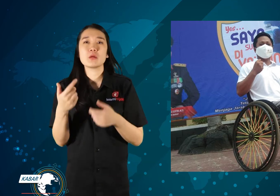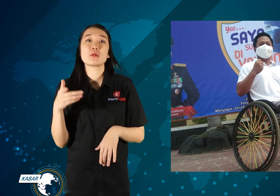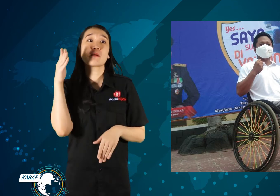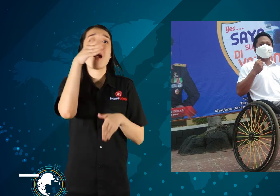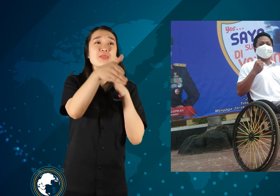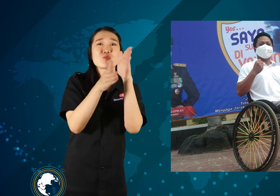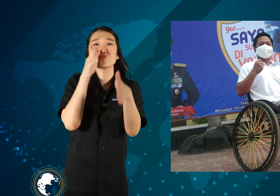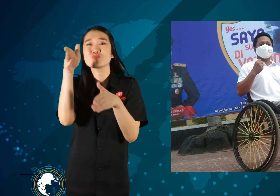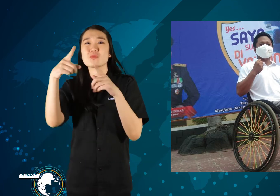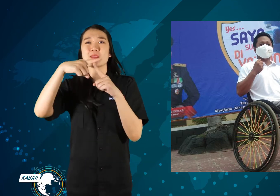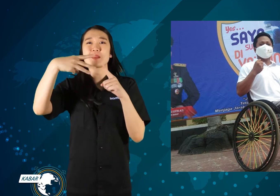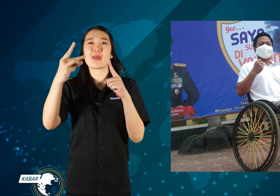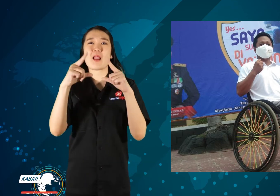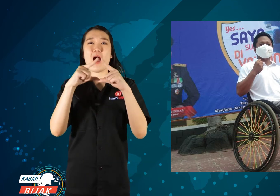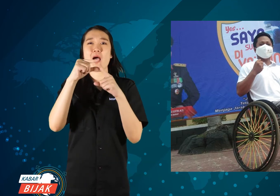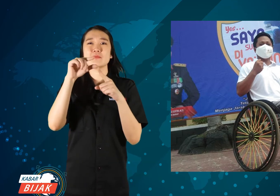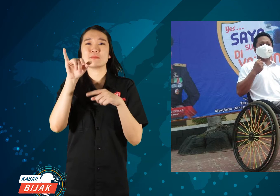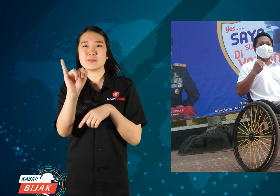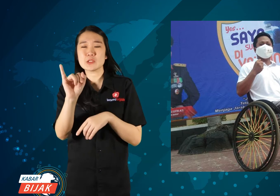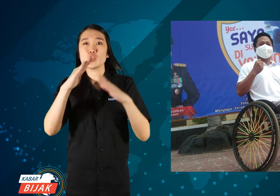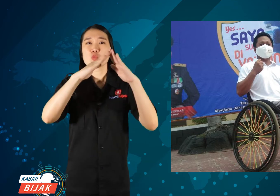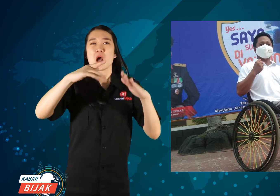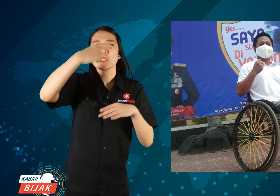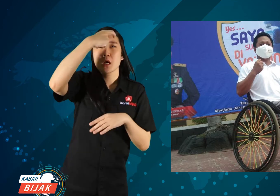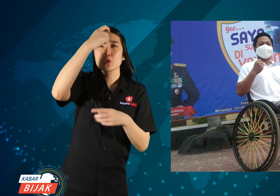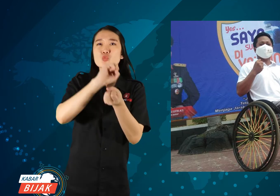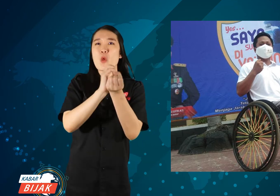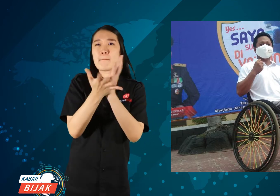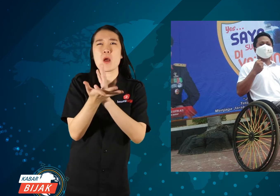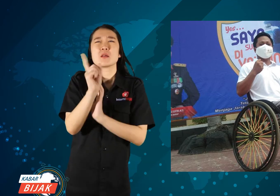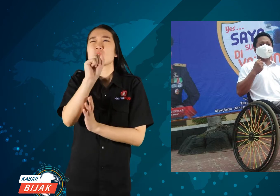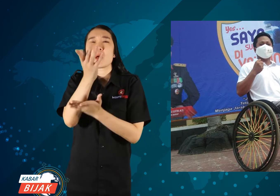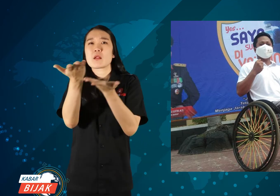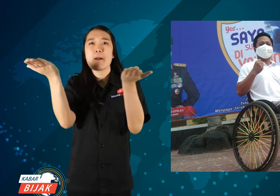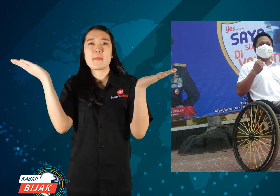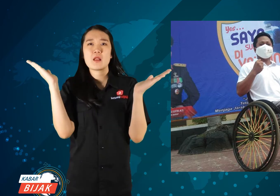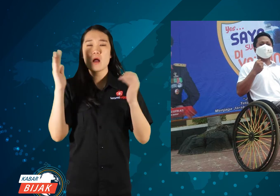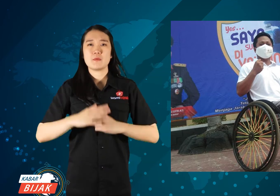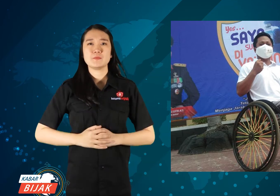Come to various therapies, Surabaya Hospital, every where. Yes, just accept it.